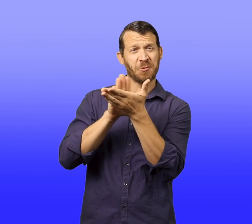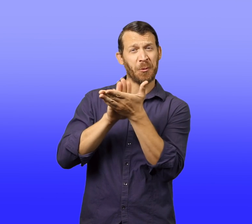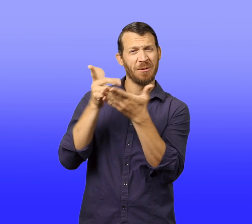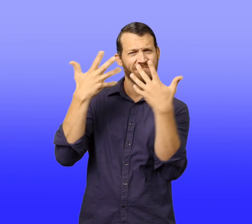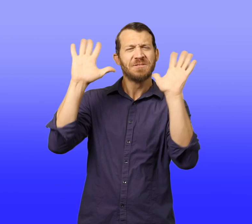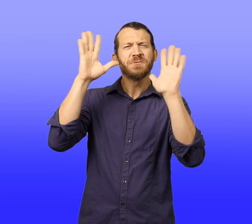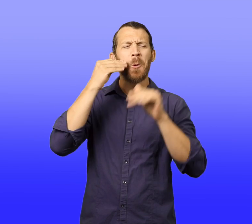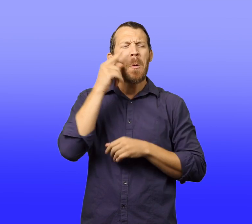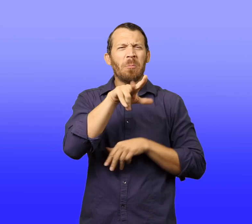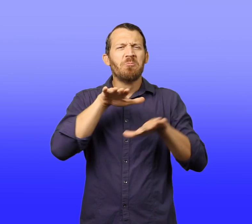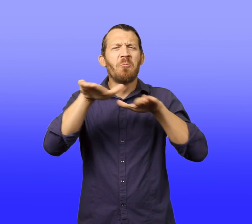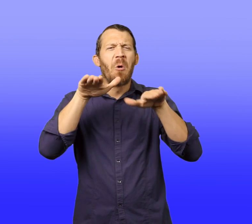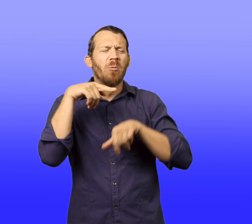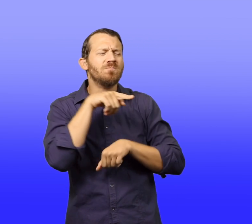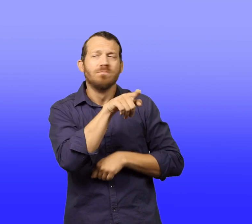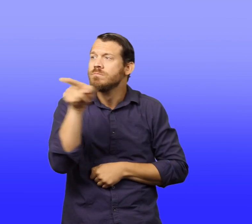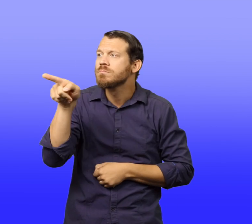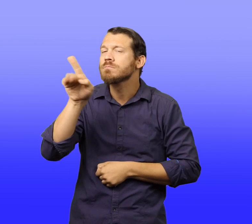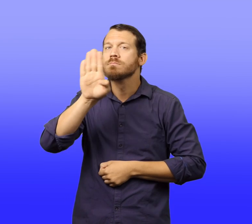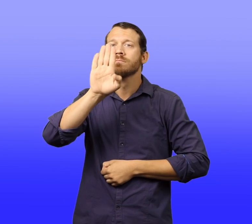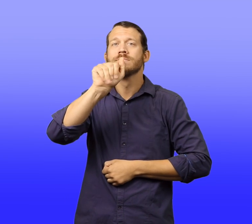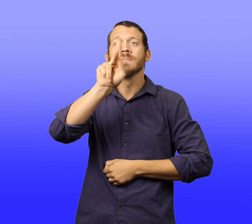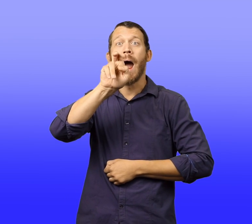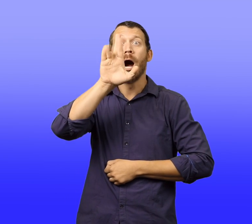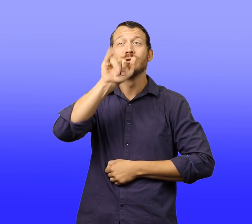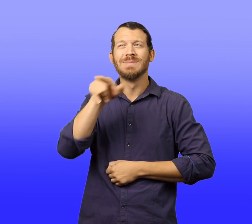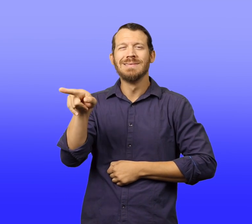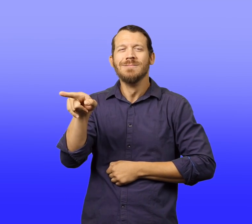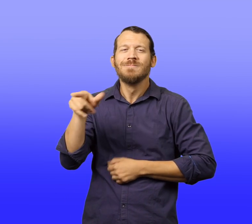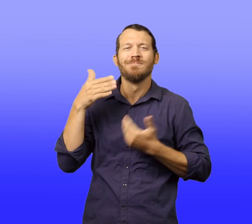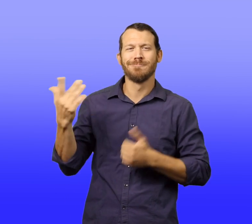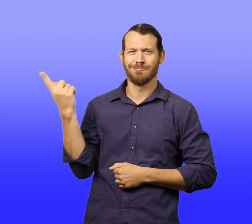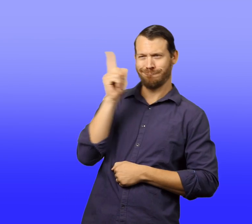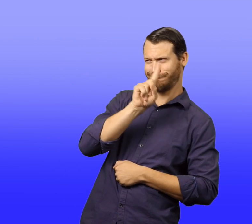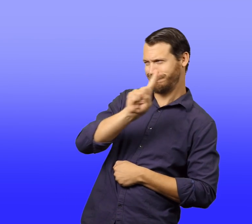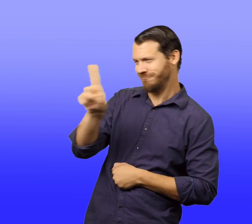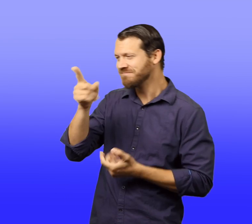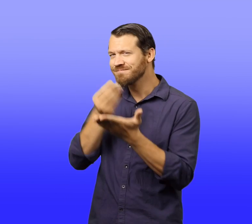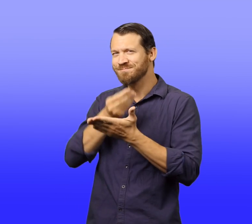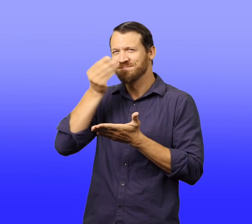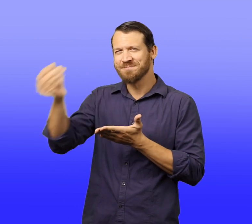As usual, Walter stopped at the bakery on his way home from school.